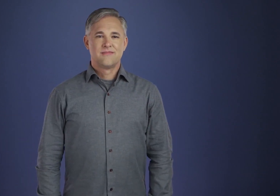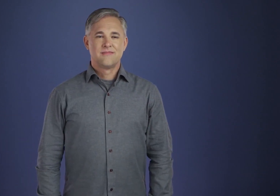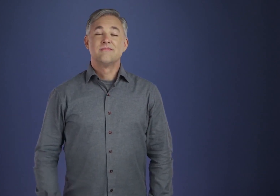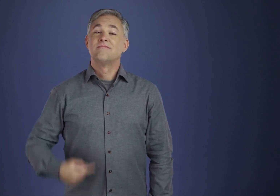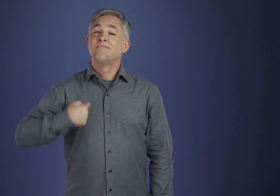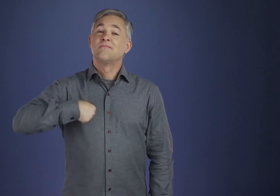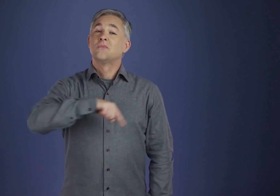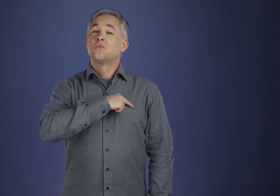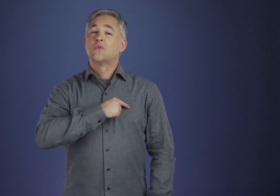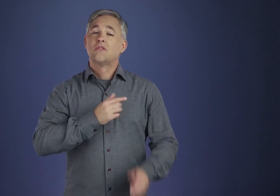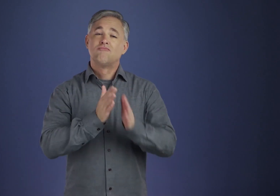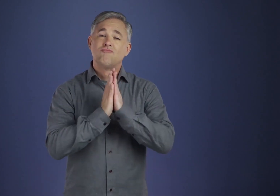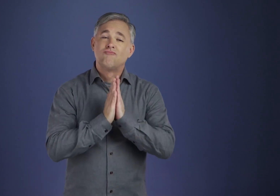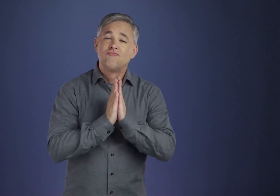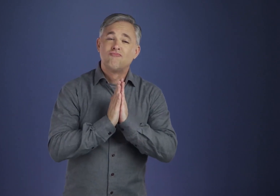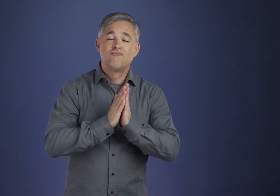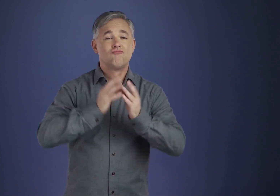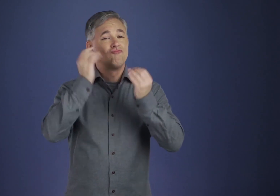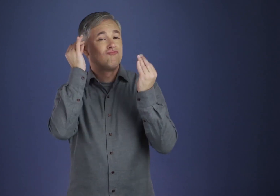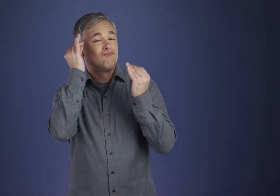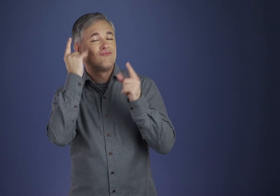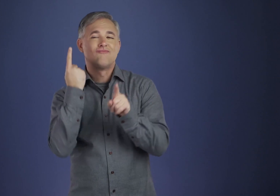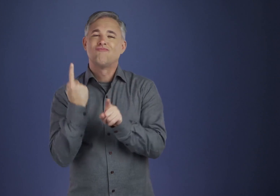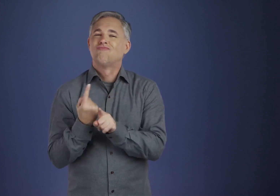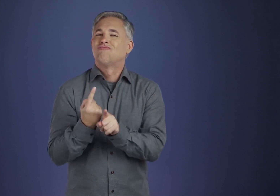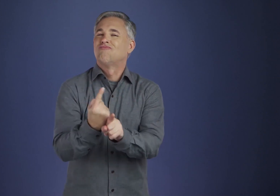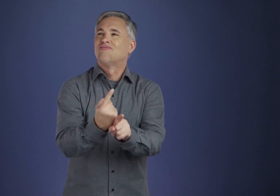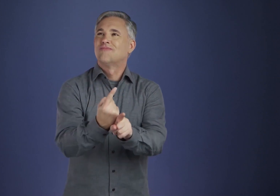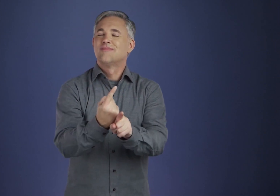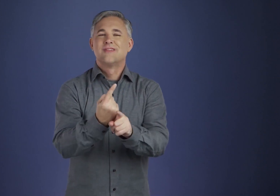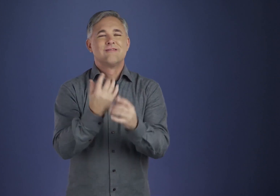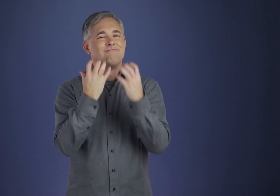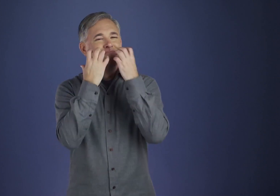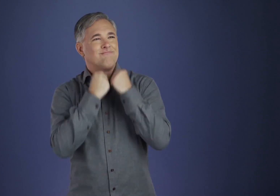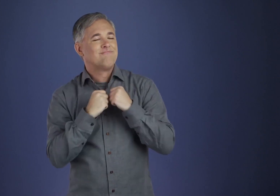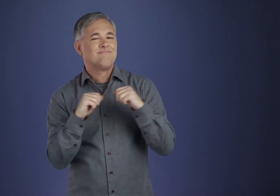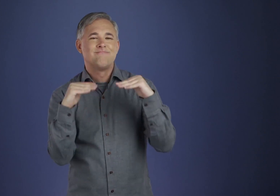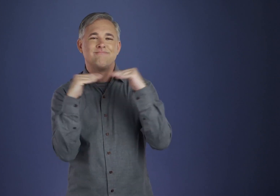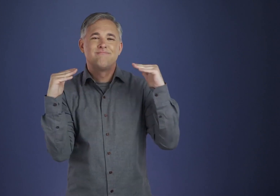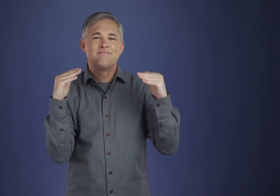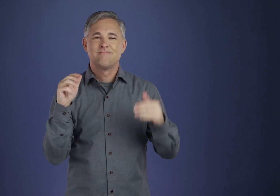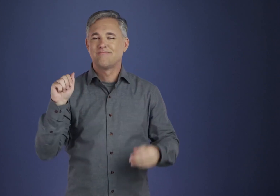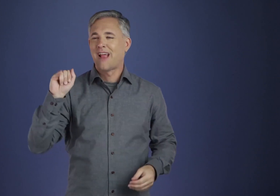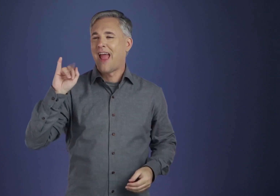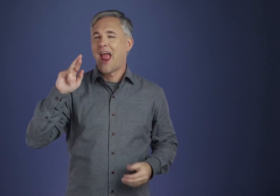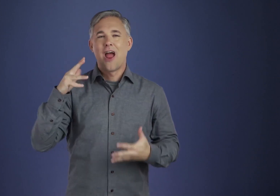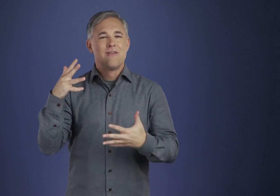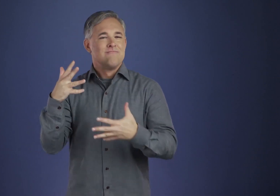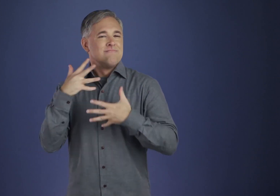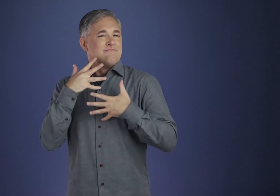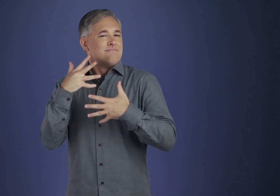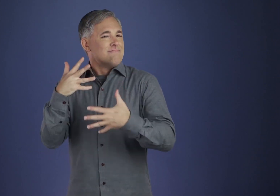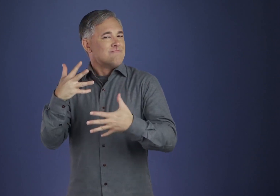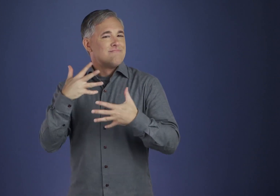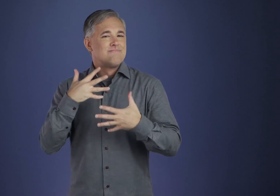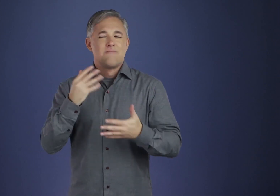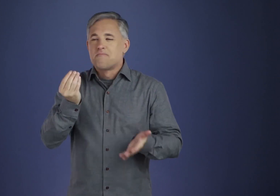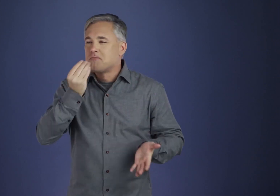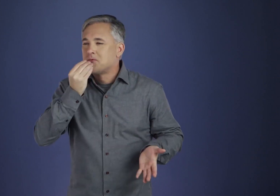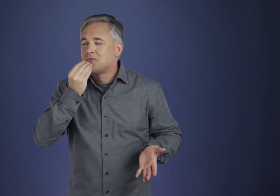Those of us who have come to make regular use of prayer would no more do without it than we would refuse air,